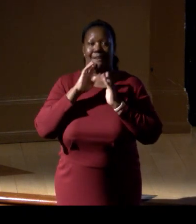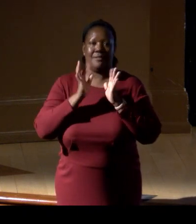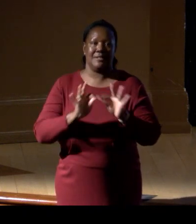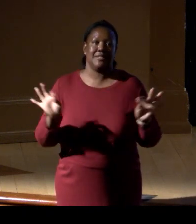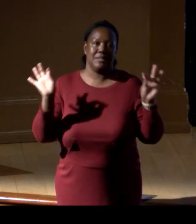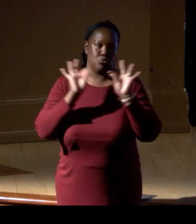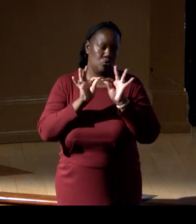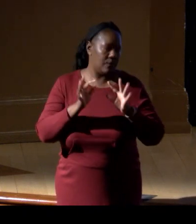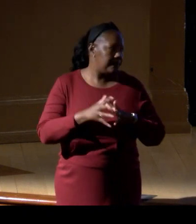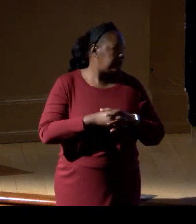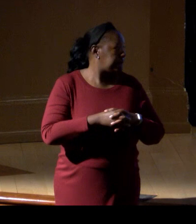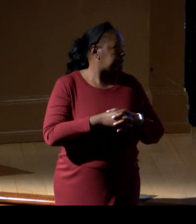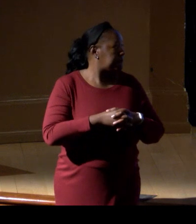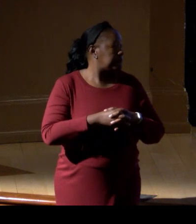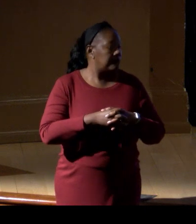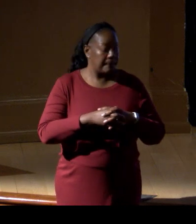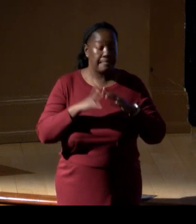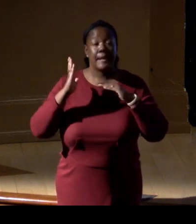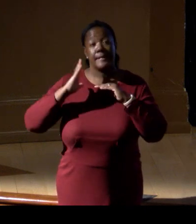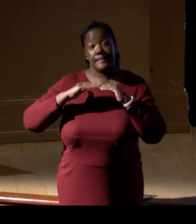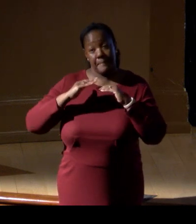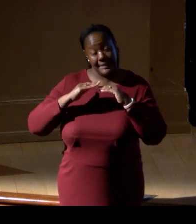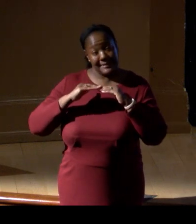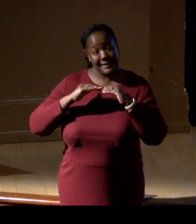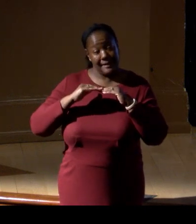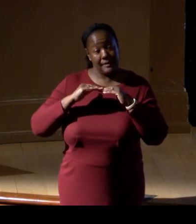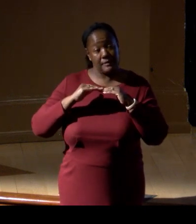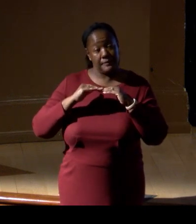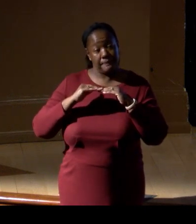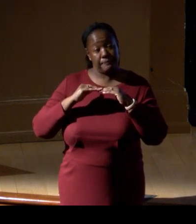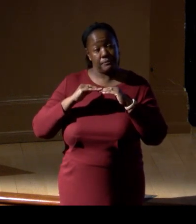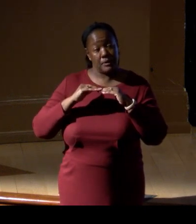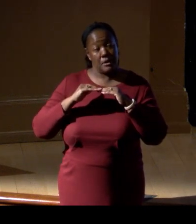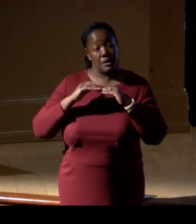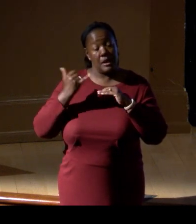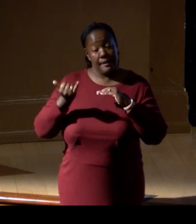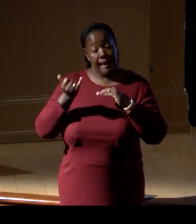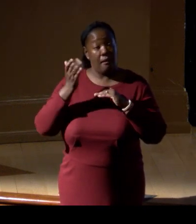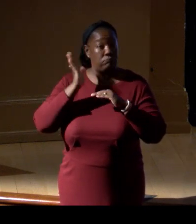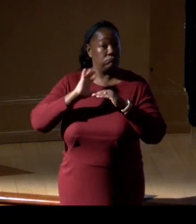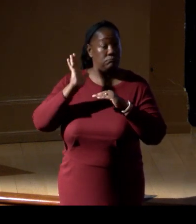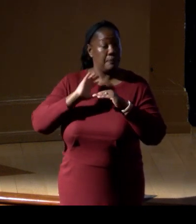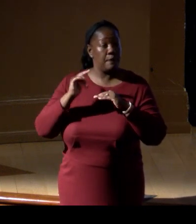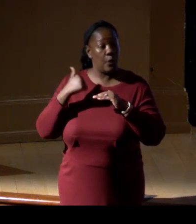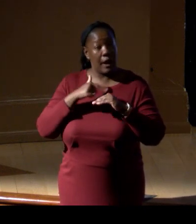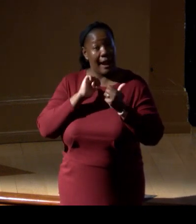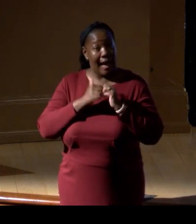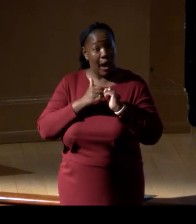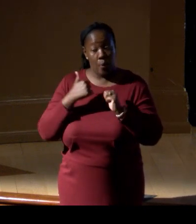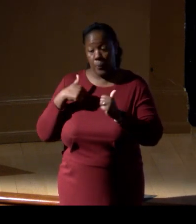And the baselines before, the way we collected information about the entire ecosystem,